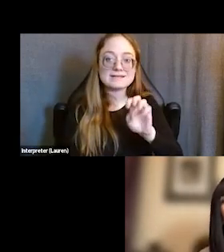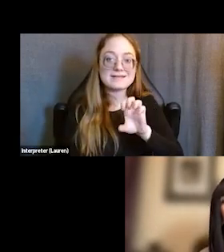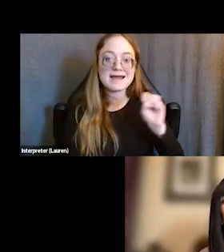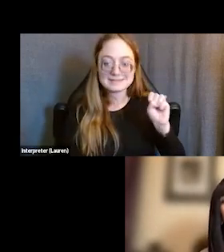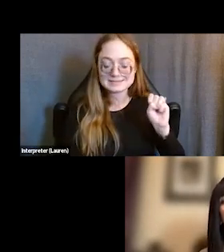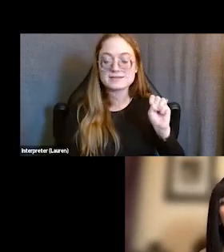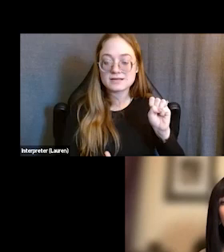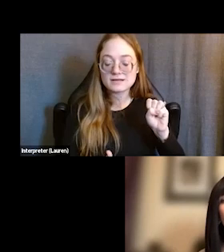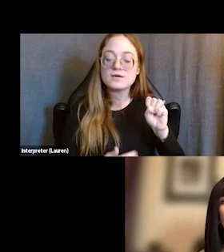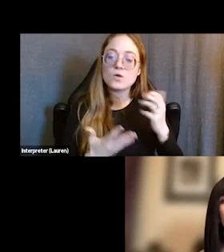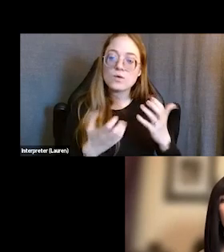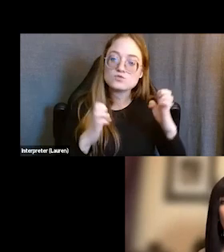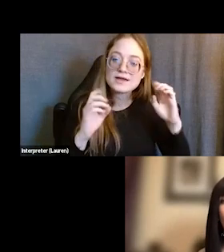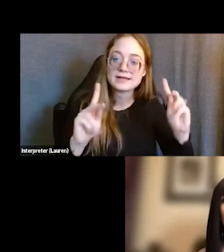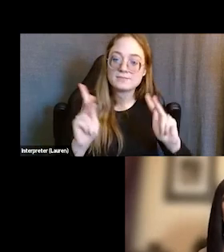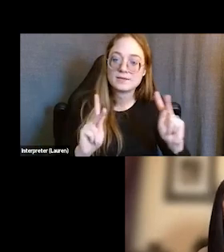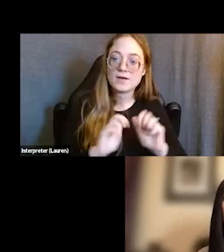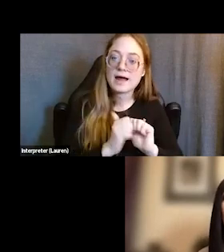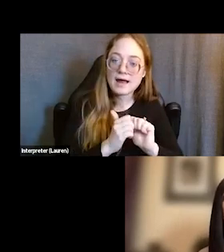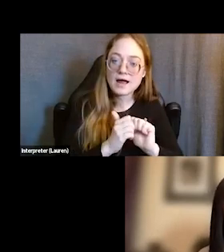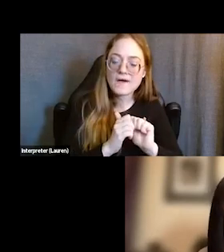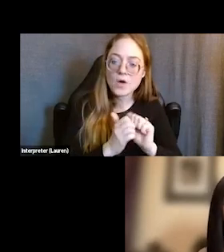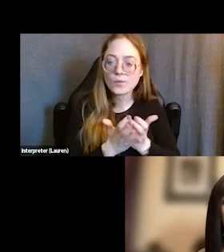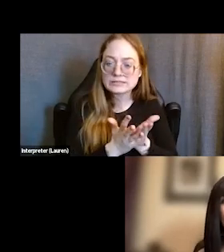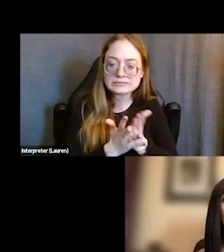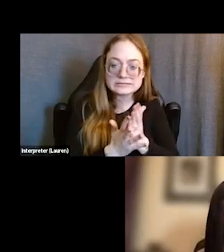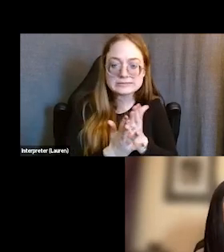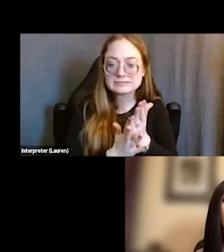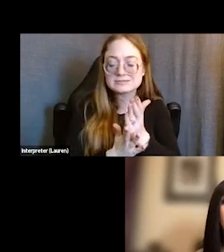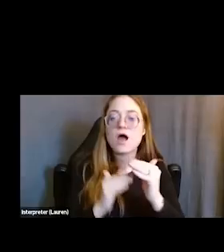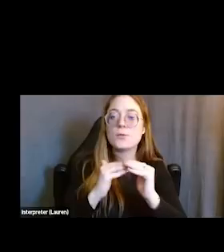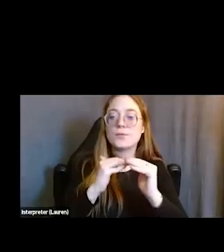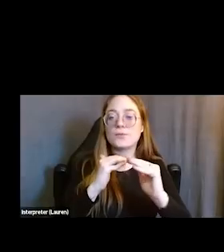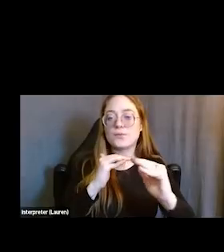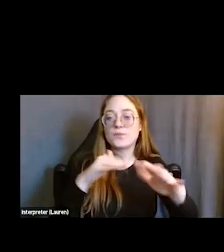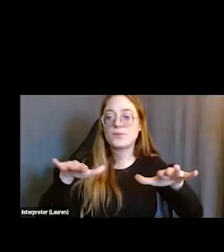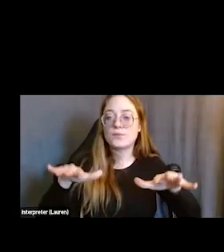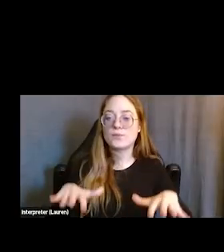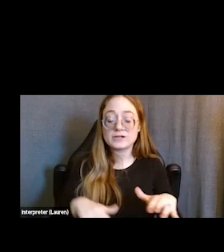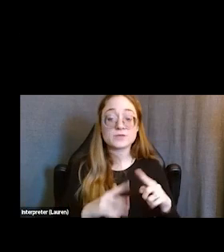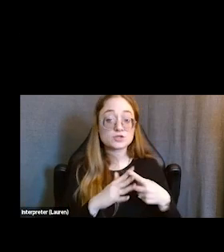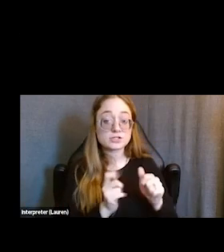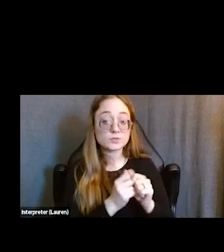on how to carve a practical path to economic stability. And this starts with financial literacy